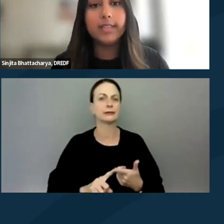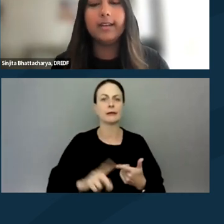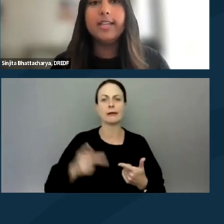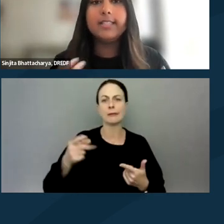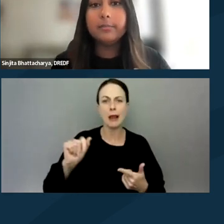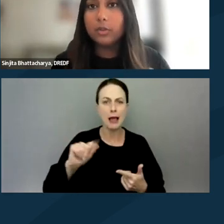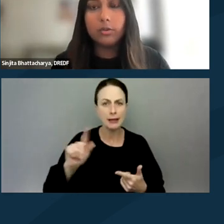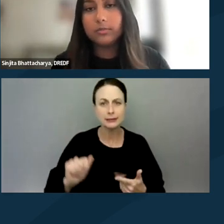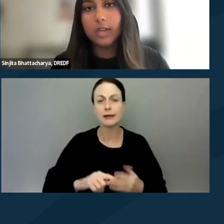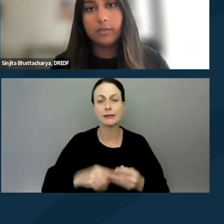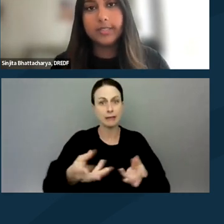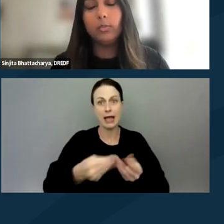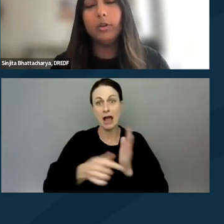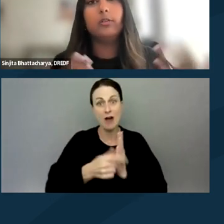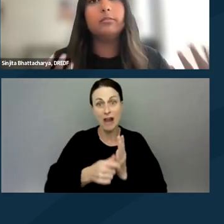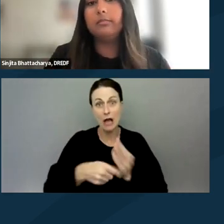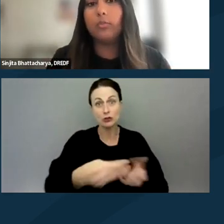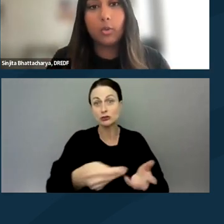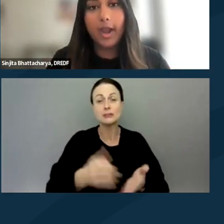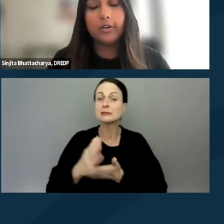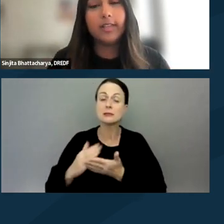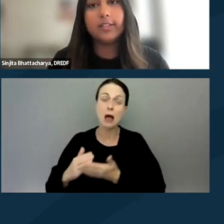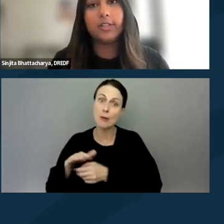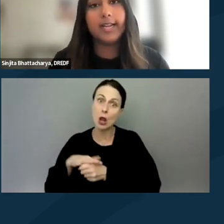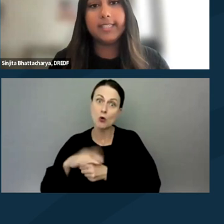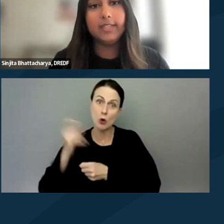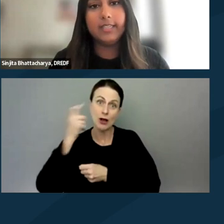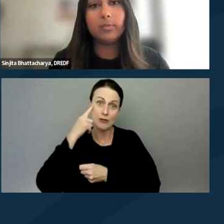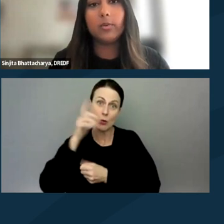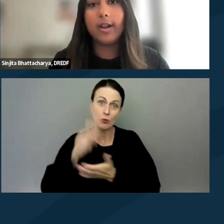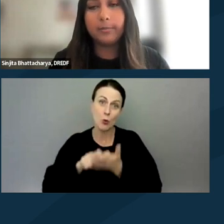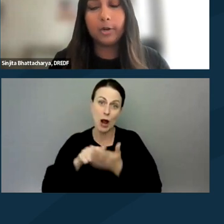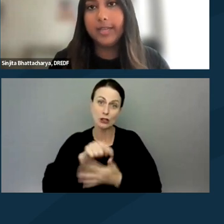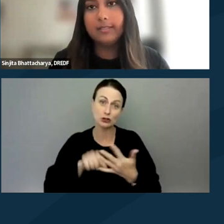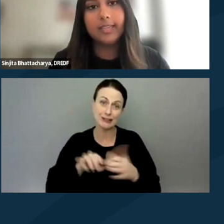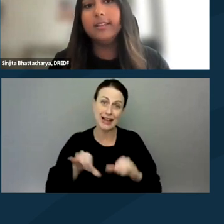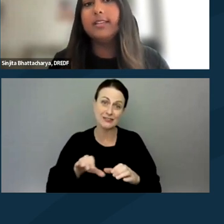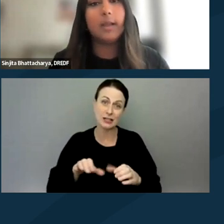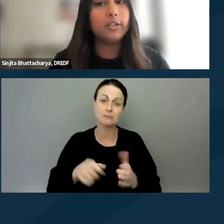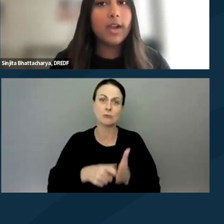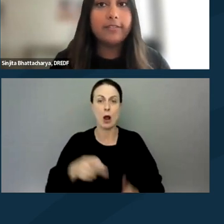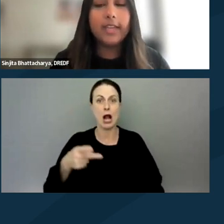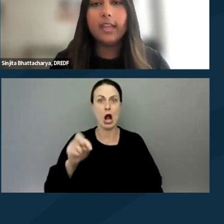that some local governments will require that certain activities require a permit, like stopping traffic